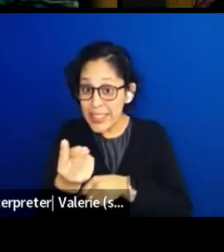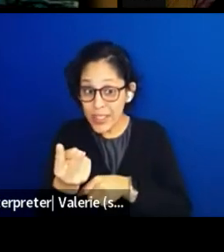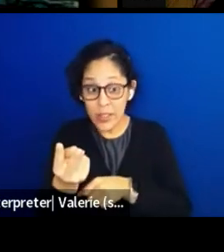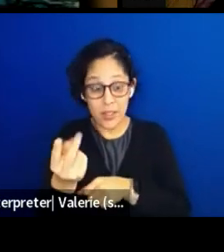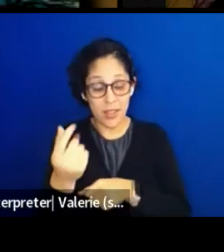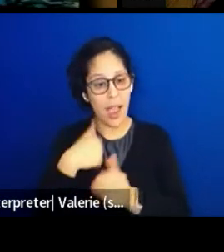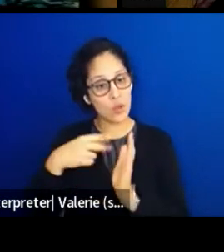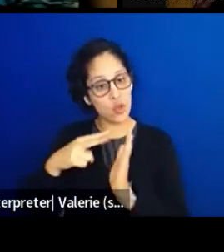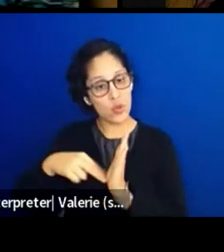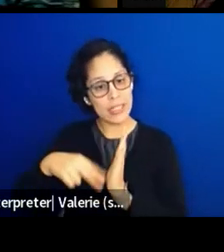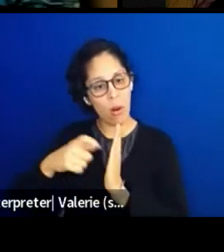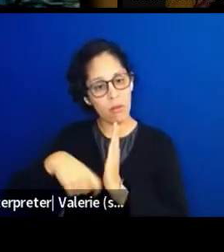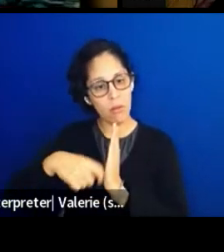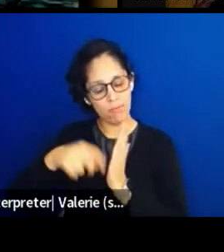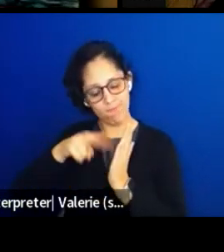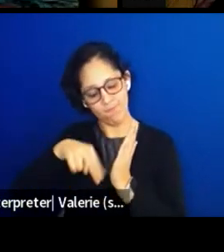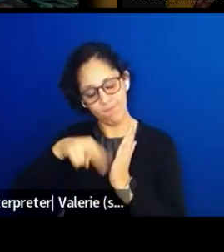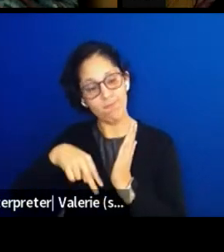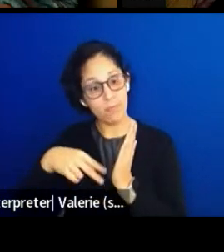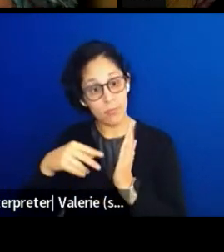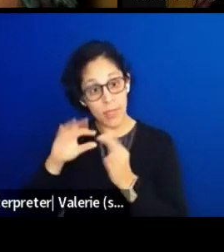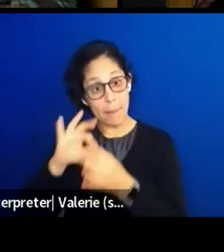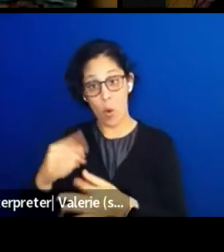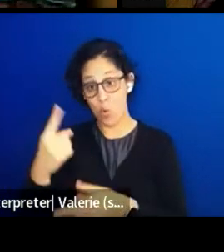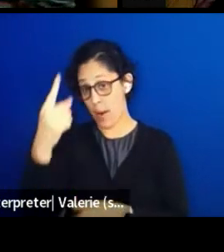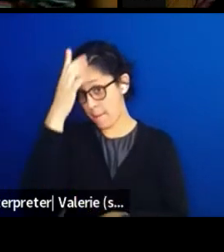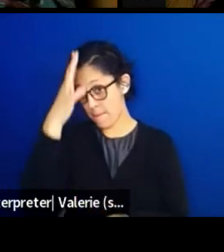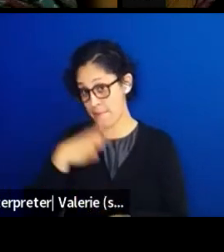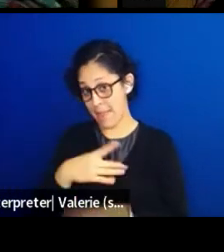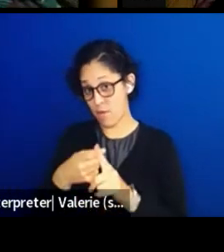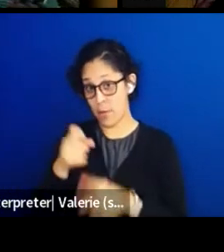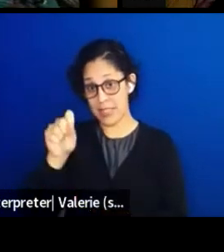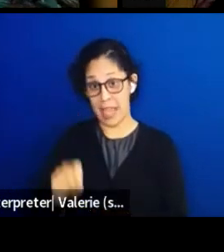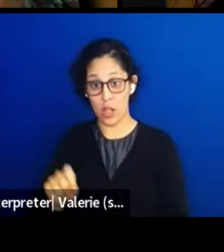it was about a man in South Louisiana who was starting a solar company.